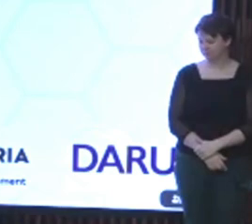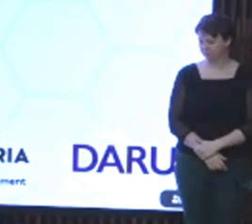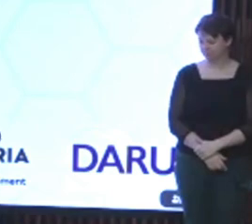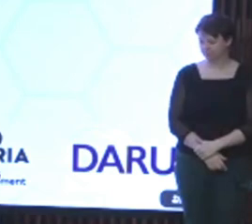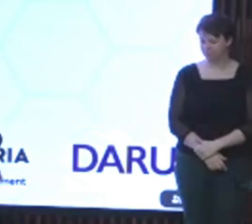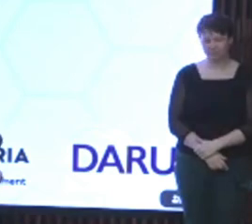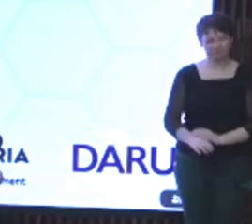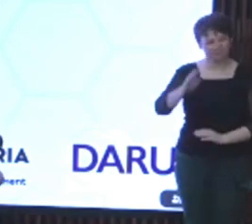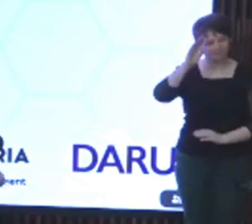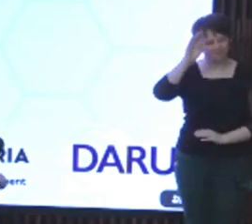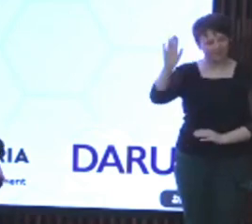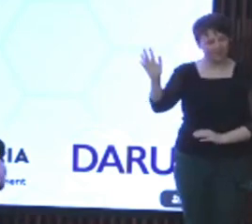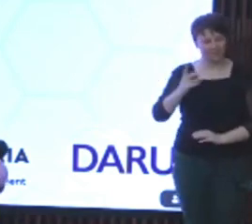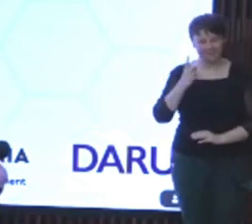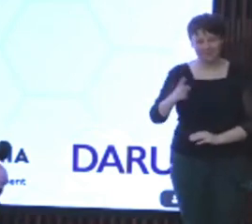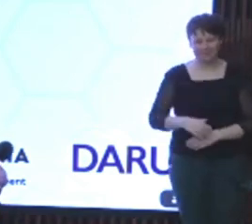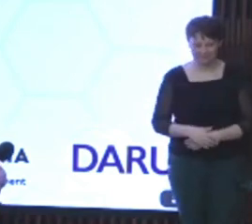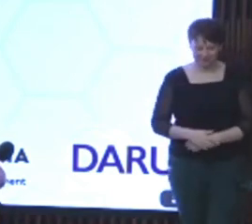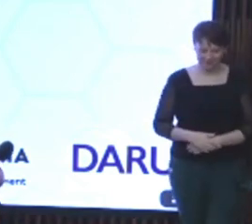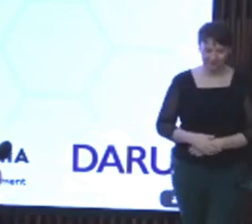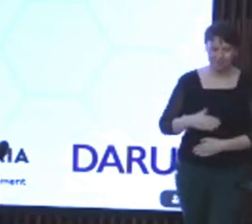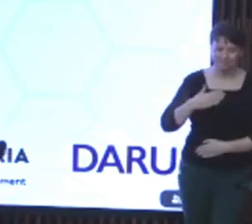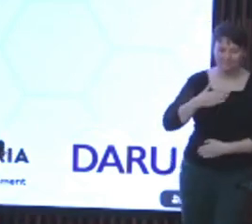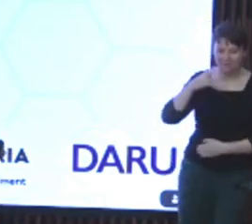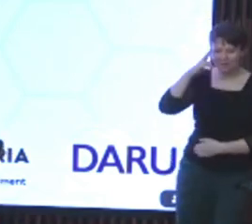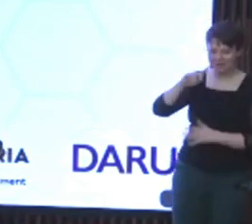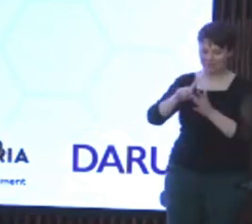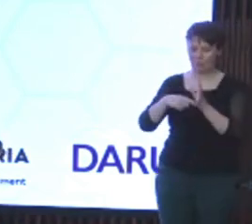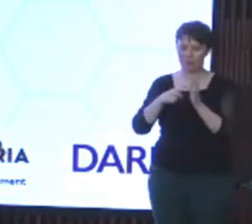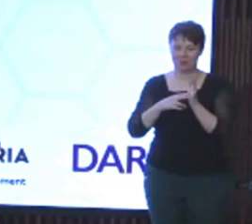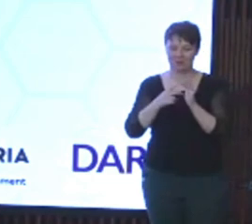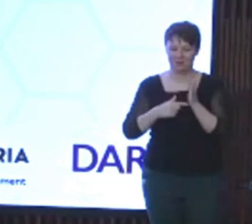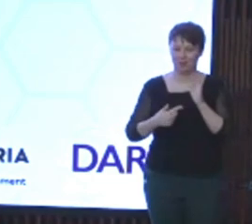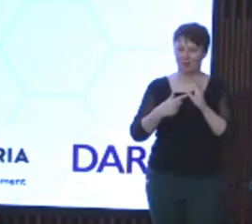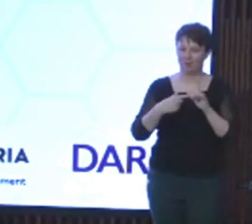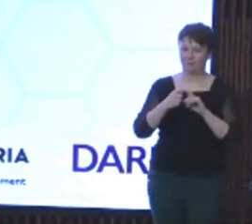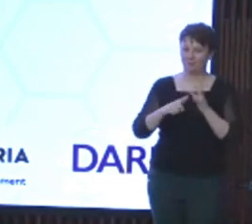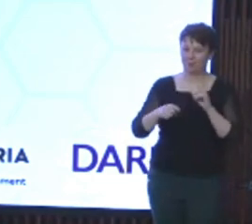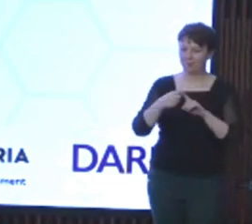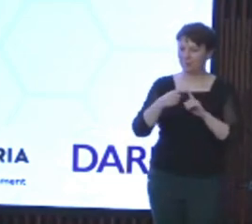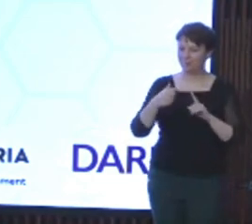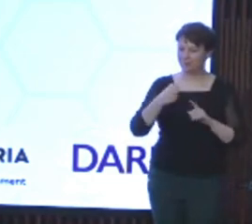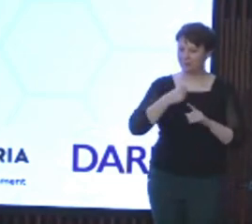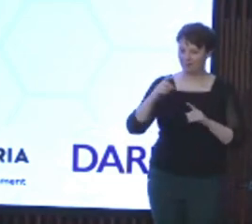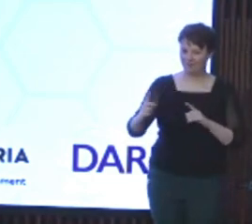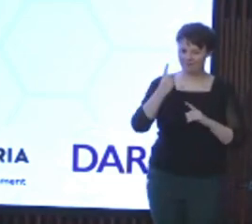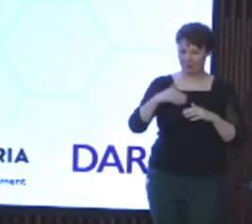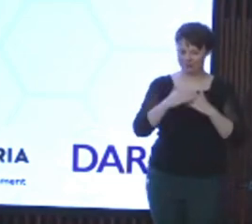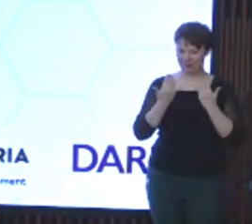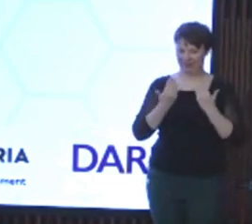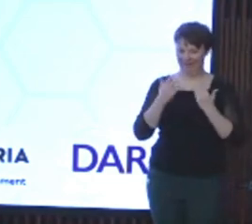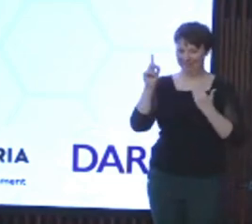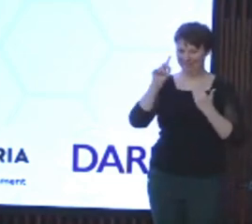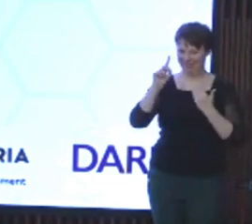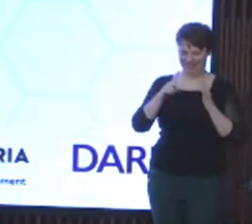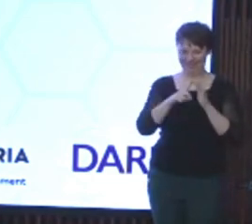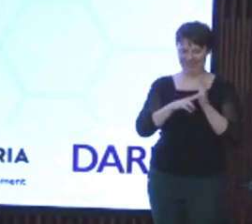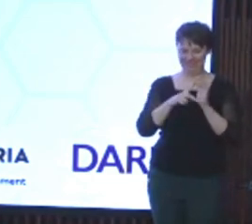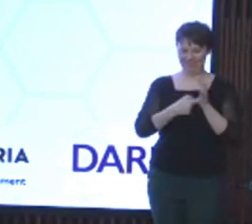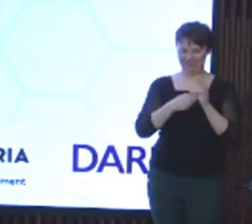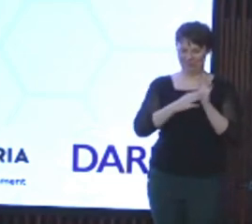Hello everyone, my name is Juanita Pope and it is my first day on the job as interim CEO of VCOSS.